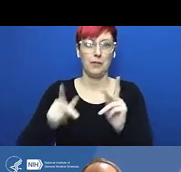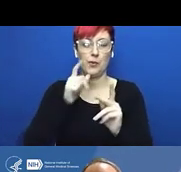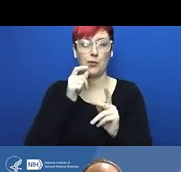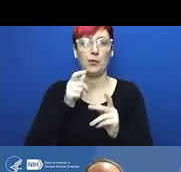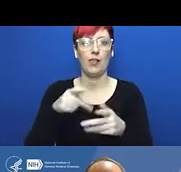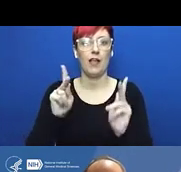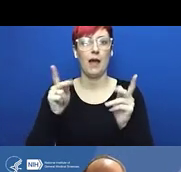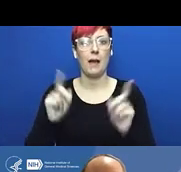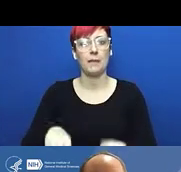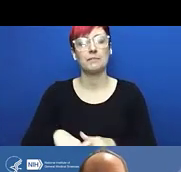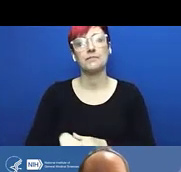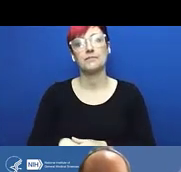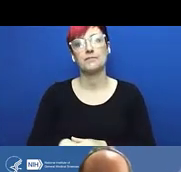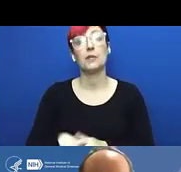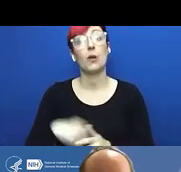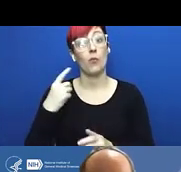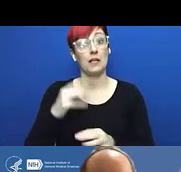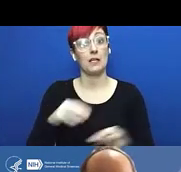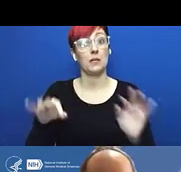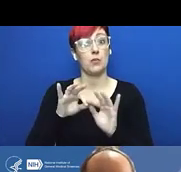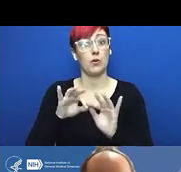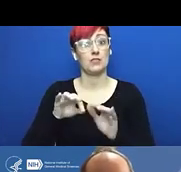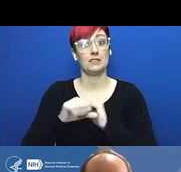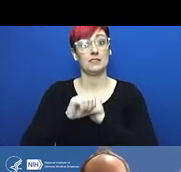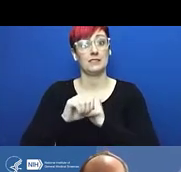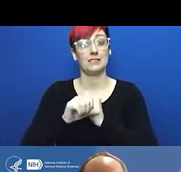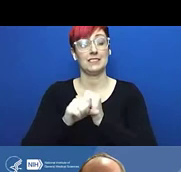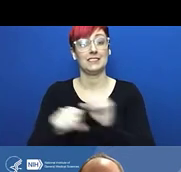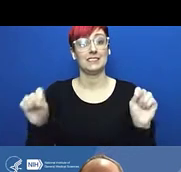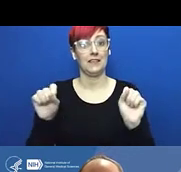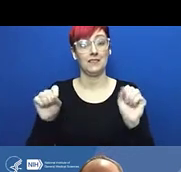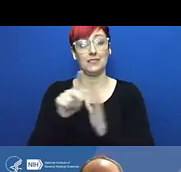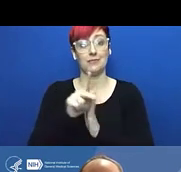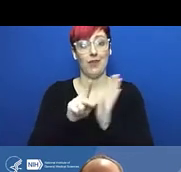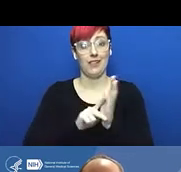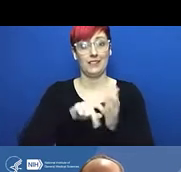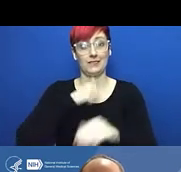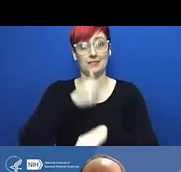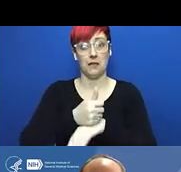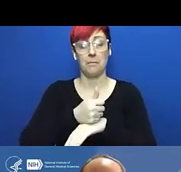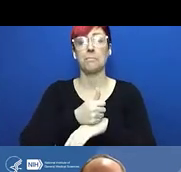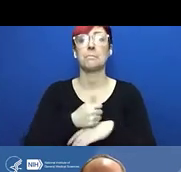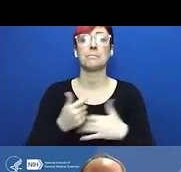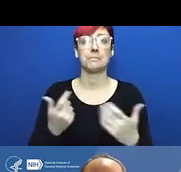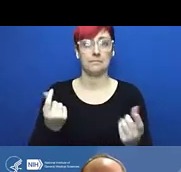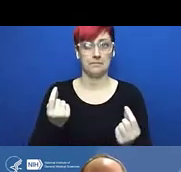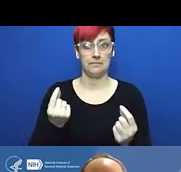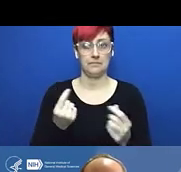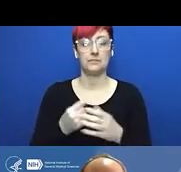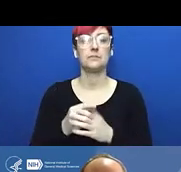and if you kind of keep your eye on the participants number, once you see that slow down that's when I would start talking.